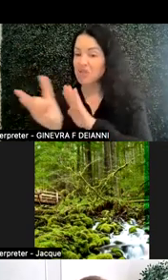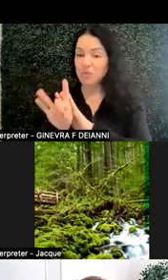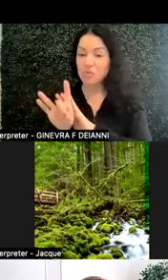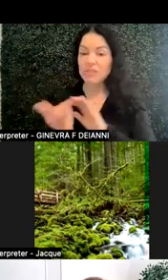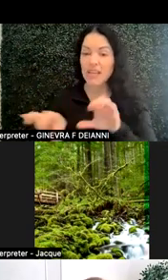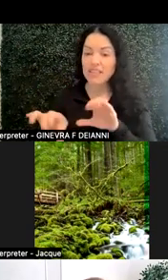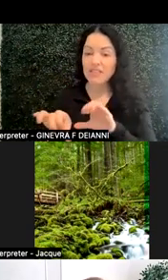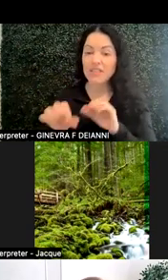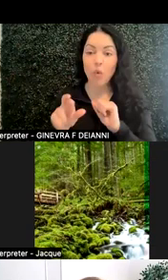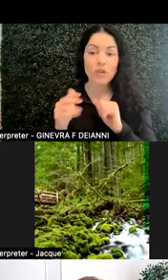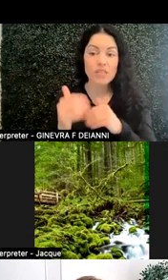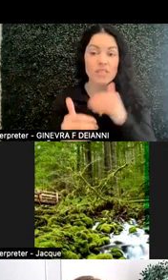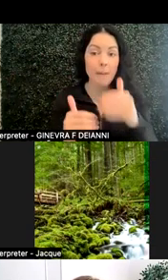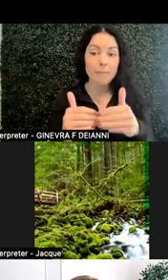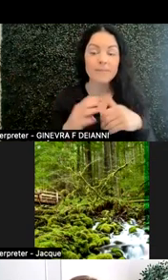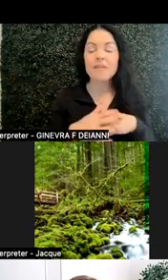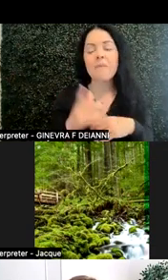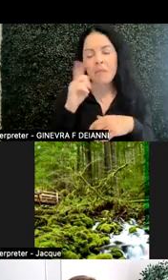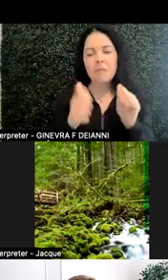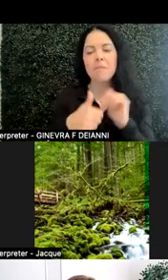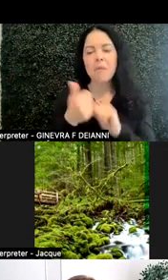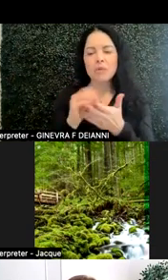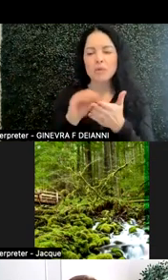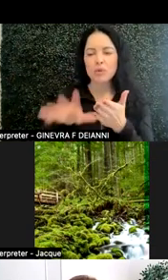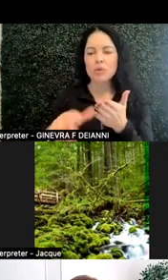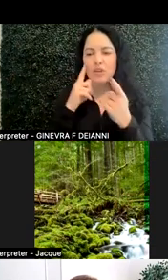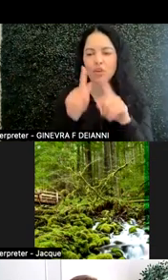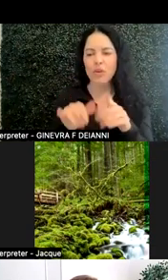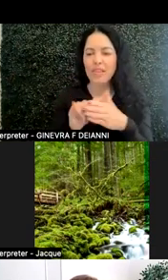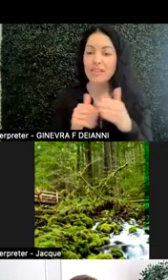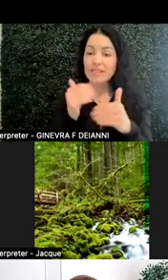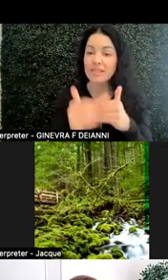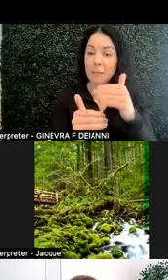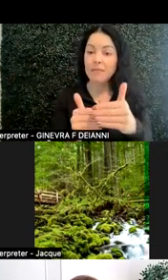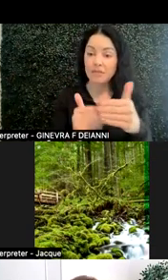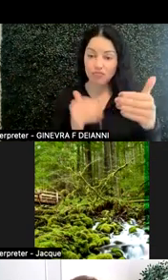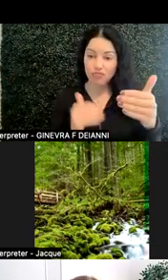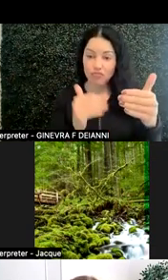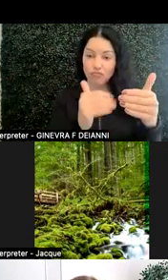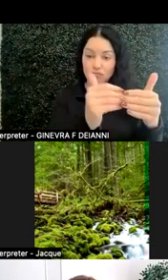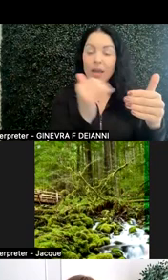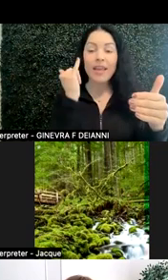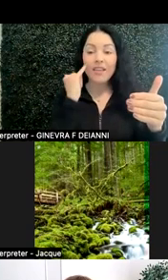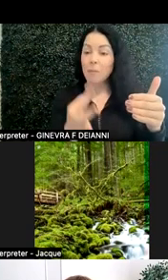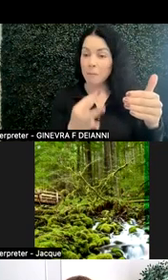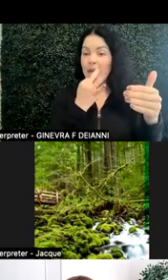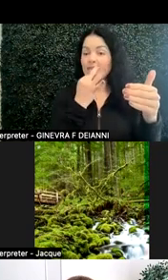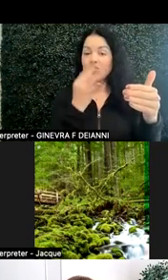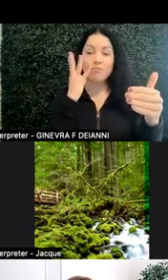I think most students would agree that steps in place, even though if you've mastered it and you can skip over